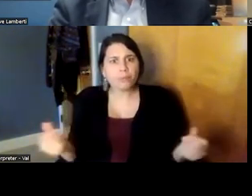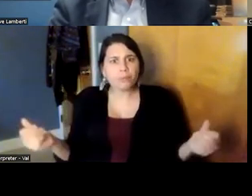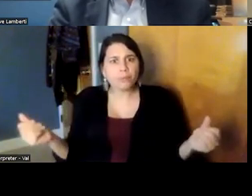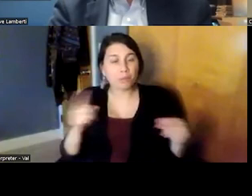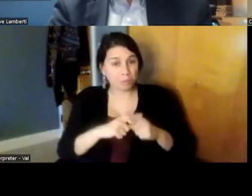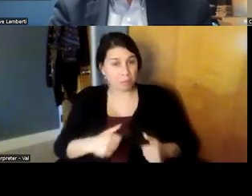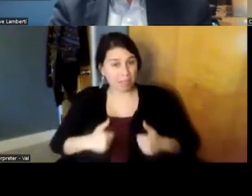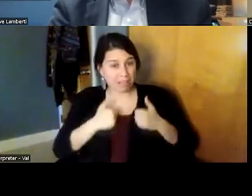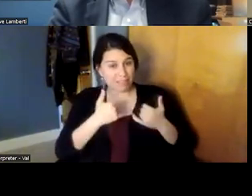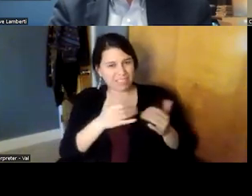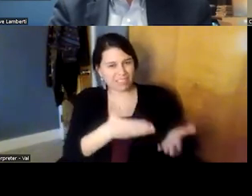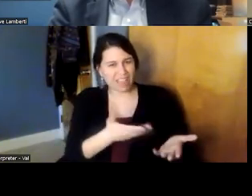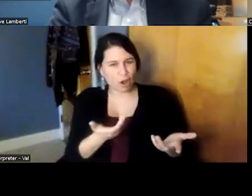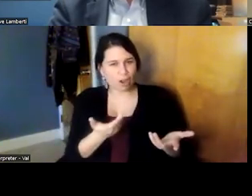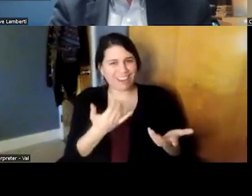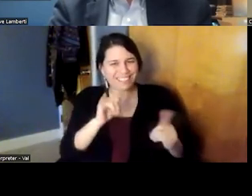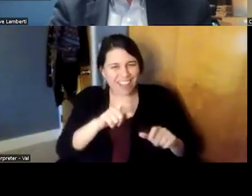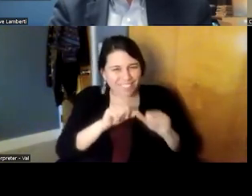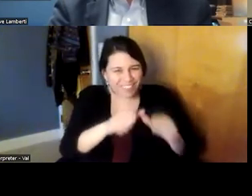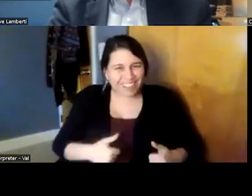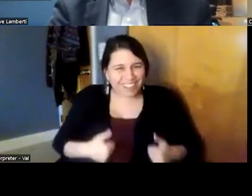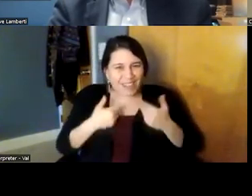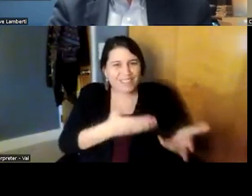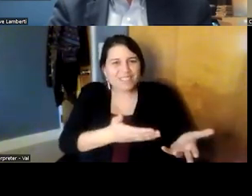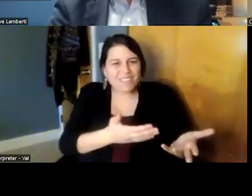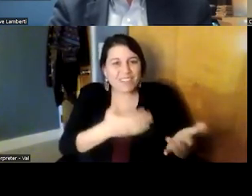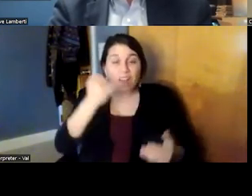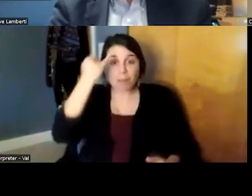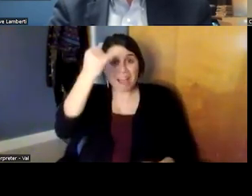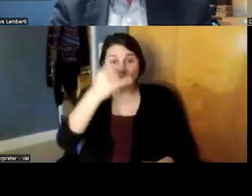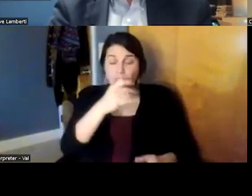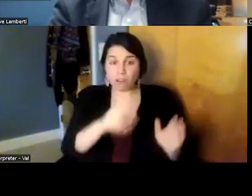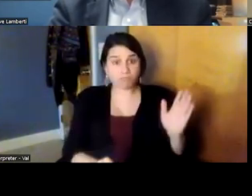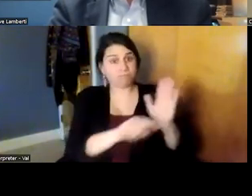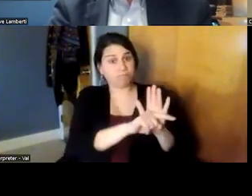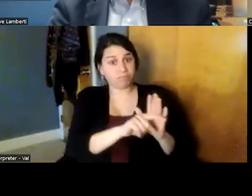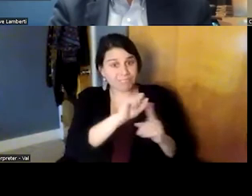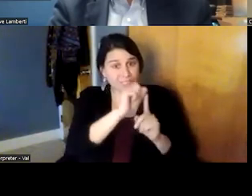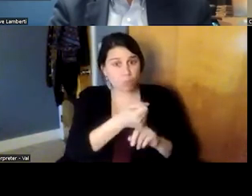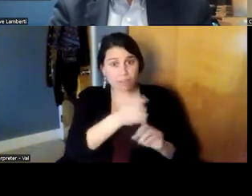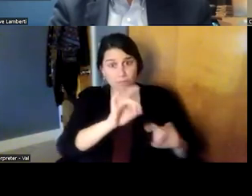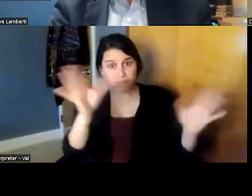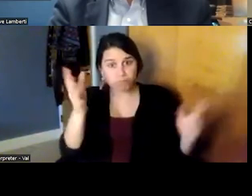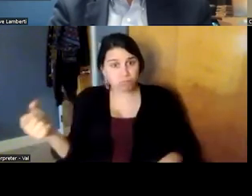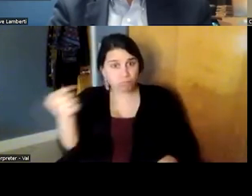life which in fact has put them in a very adverse situation then they need to learn new skills and